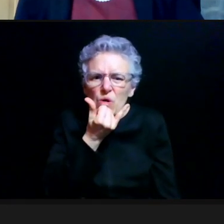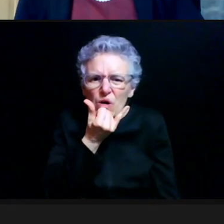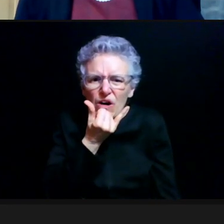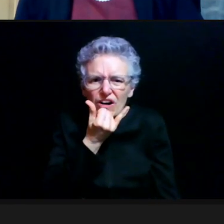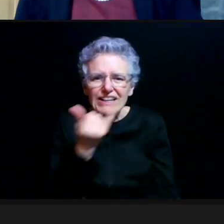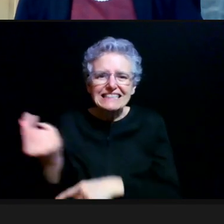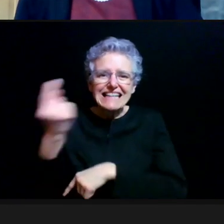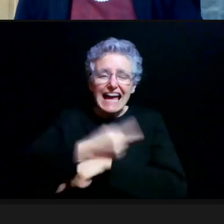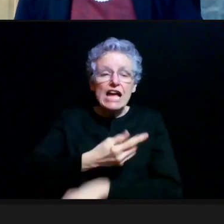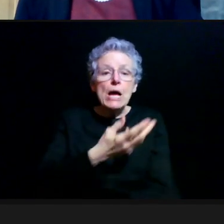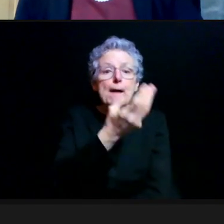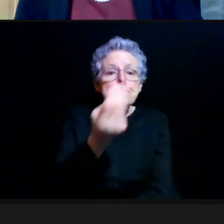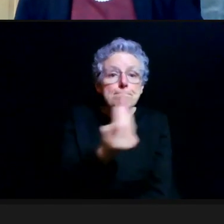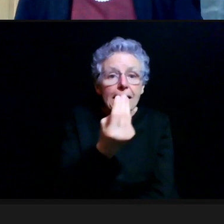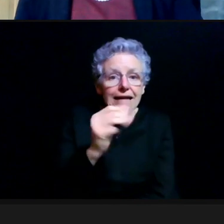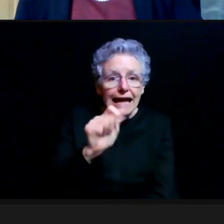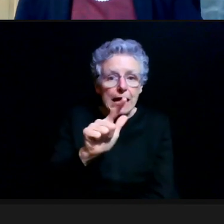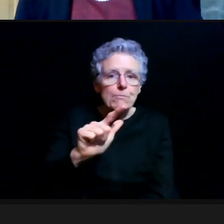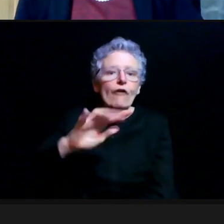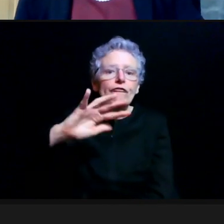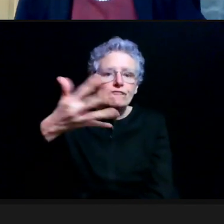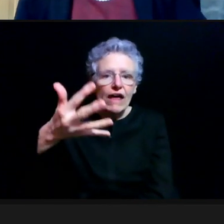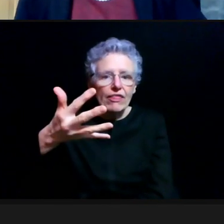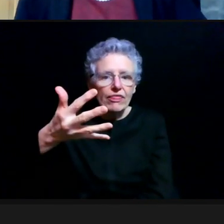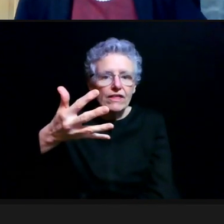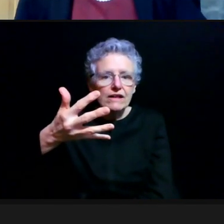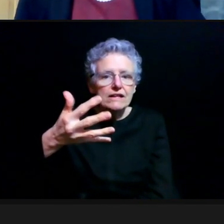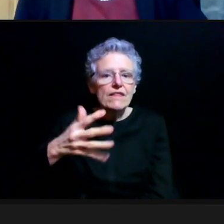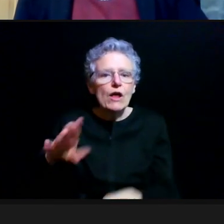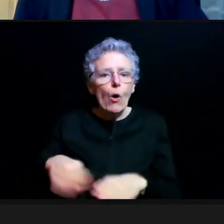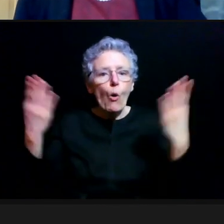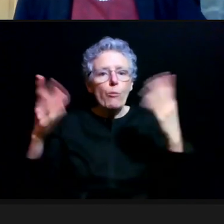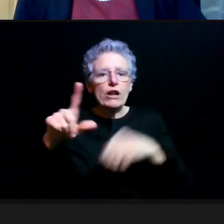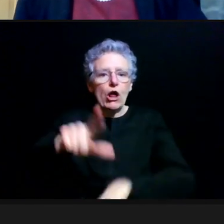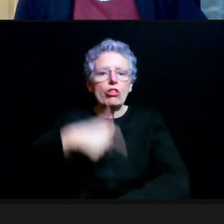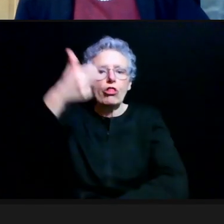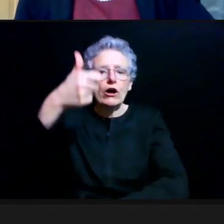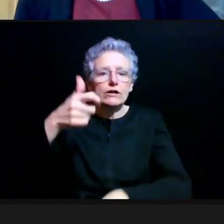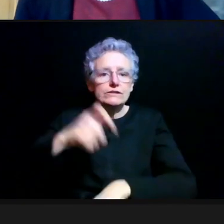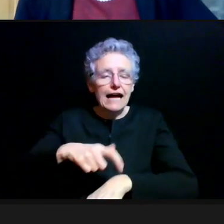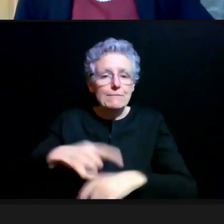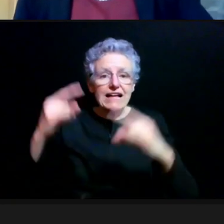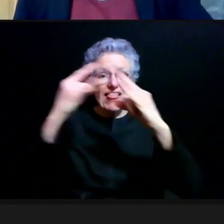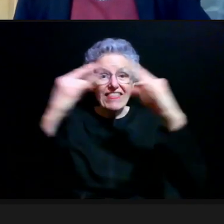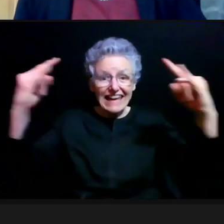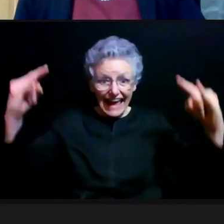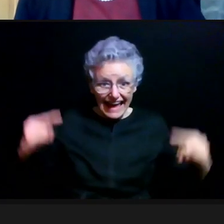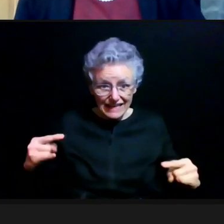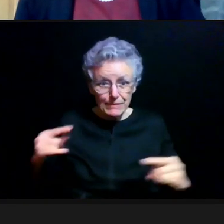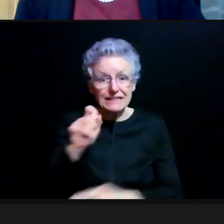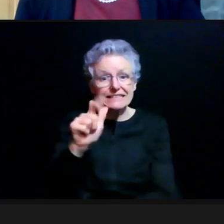It's Monday, April 5th, that starts with the Union and the canopies are April 1st. So that's my faults on that.